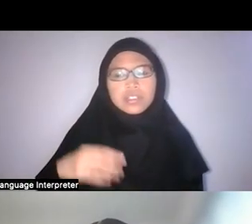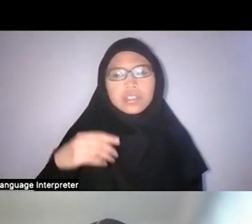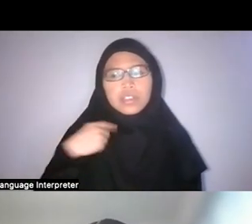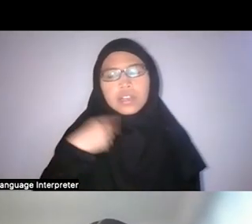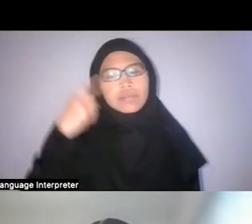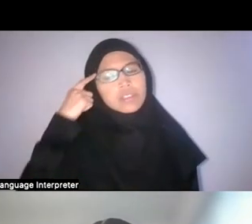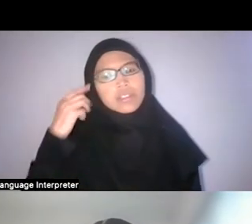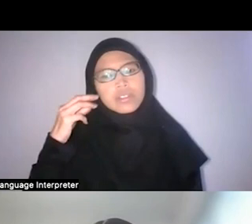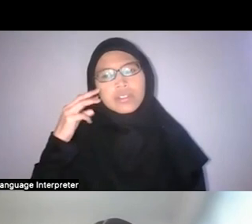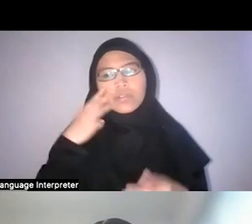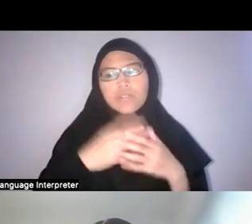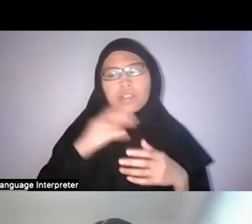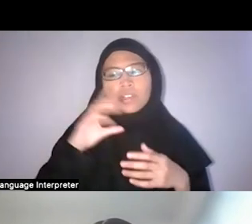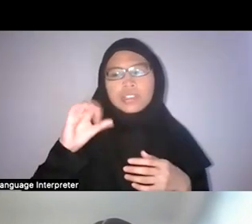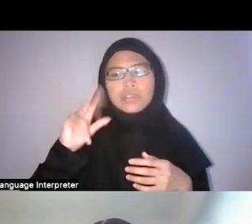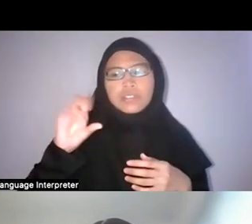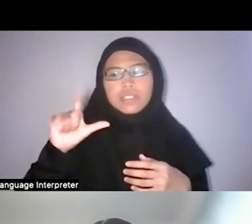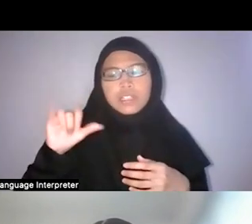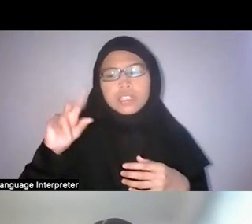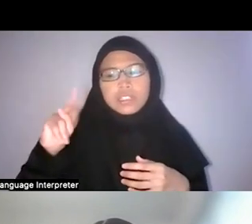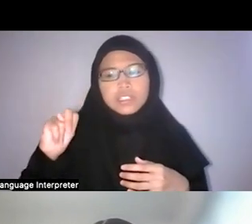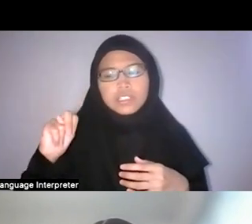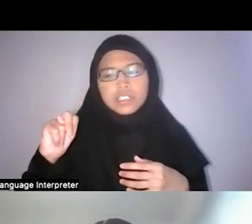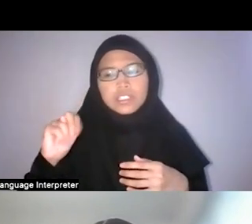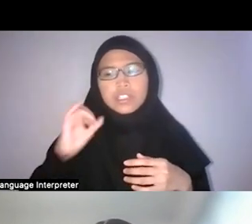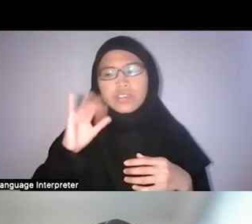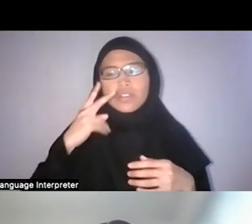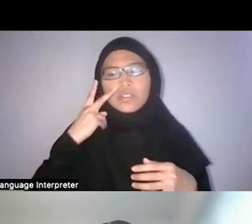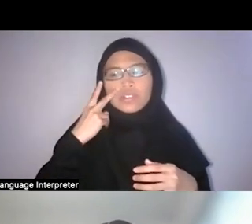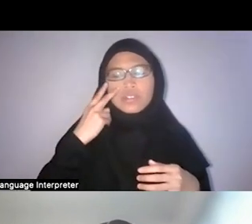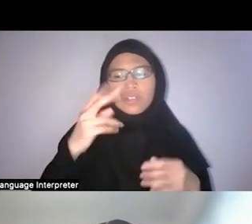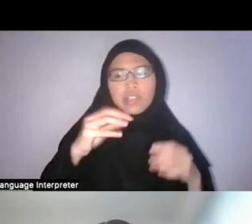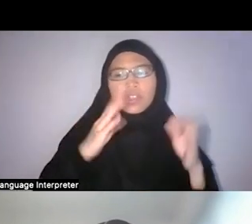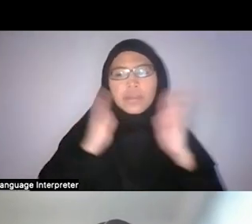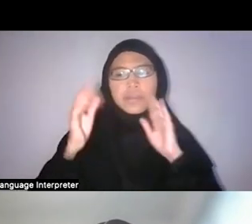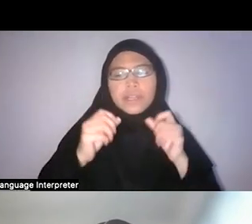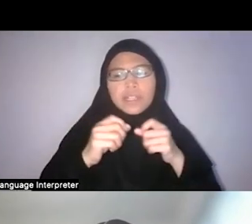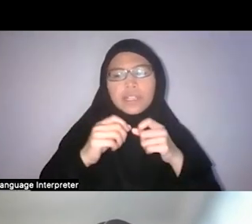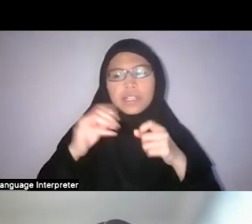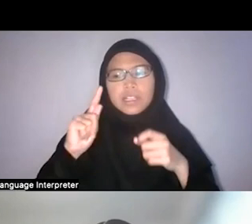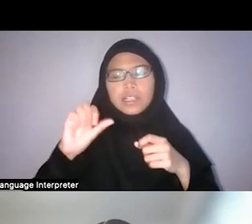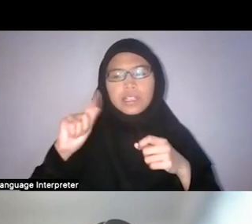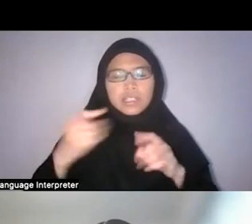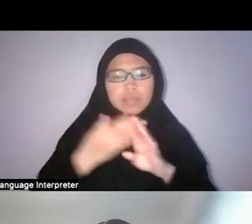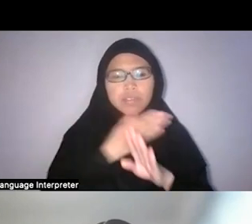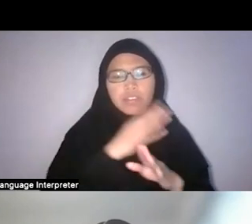civilisationally, in that sense, if you’re looking at Malay texts from before the colonial period,